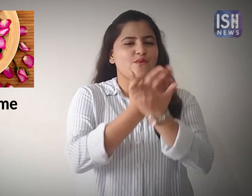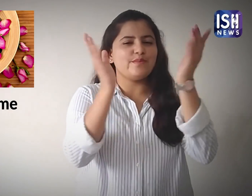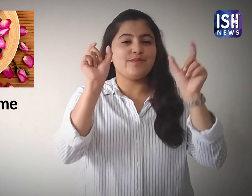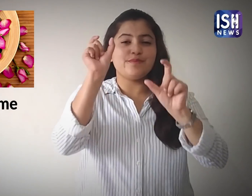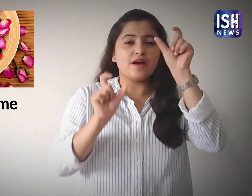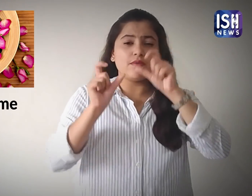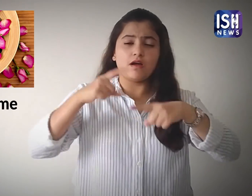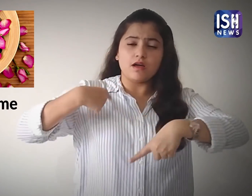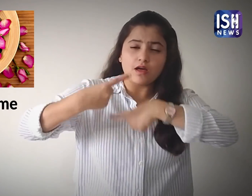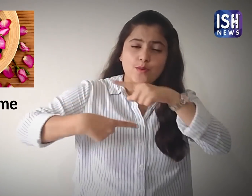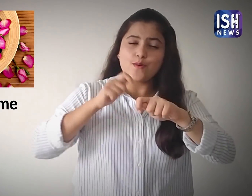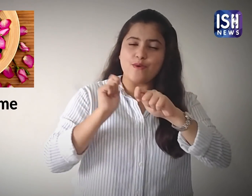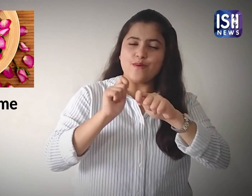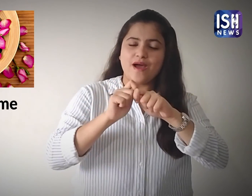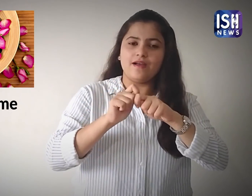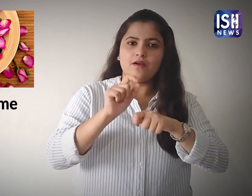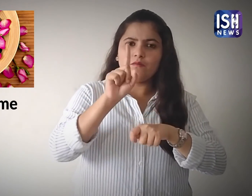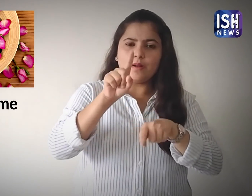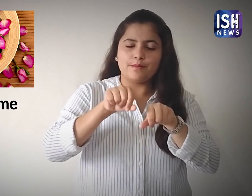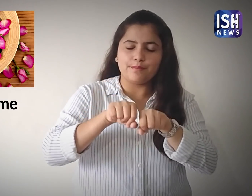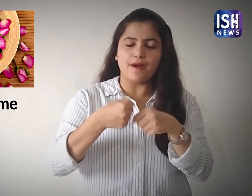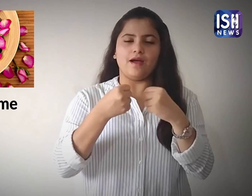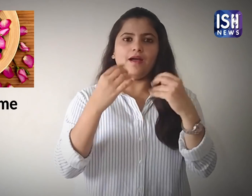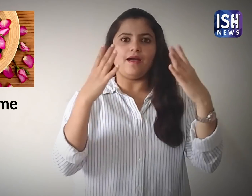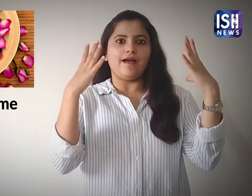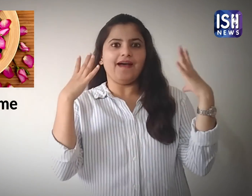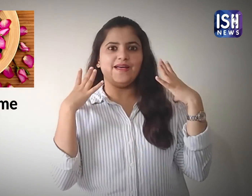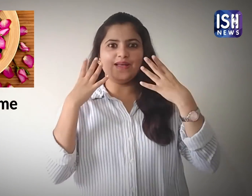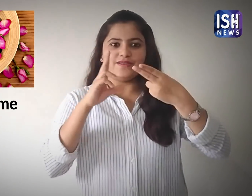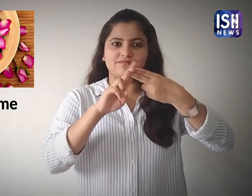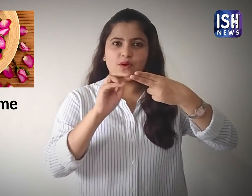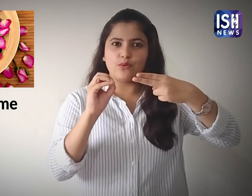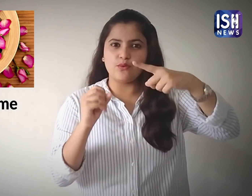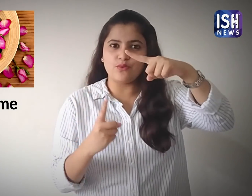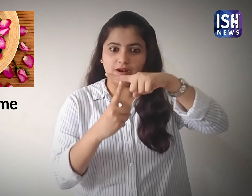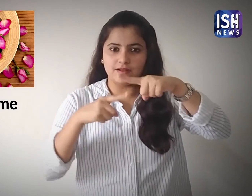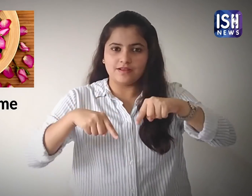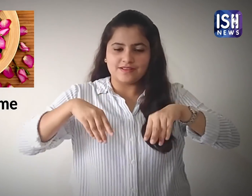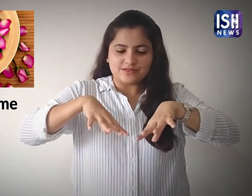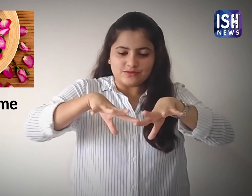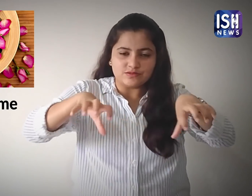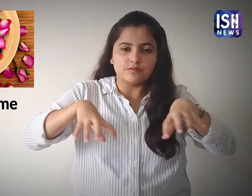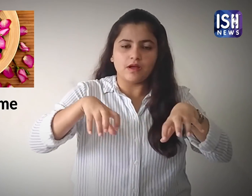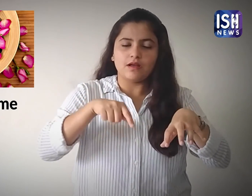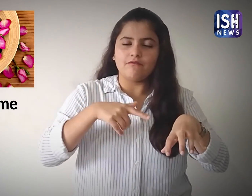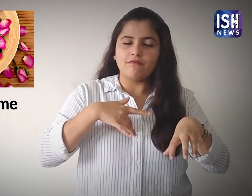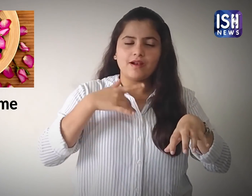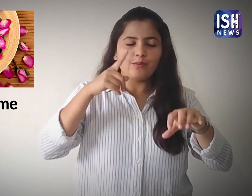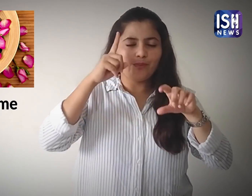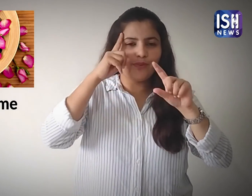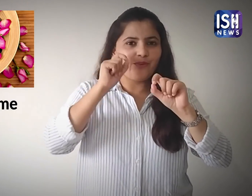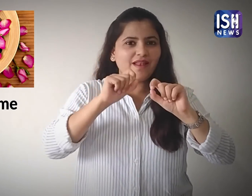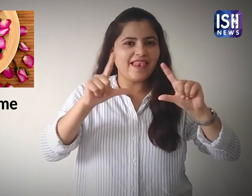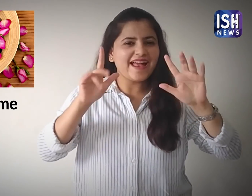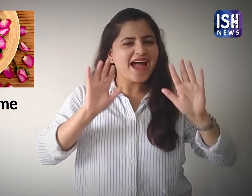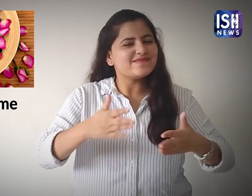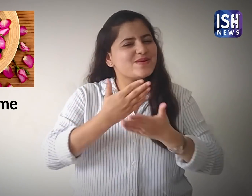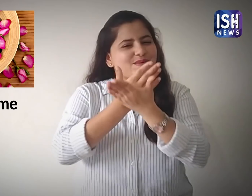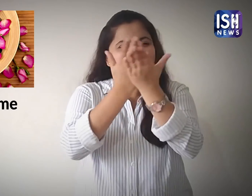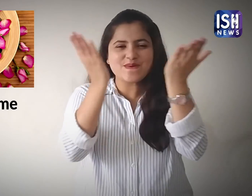Foot spa is one way of pampering our feet after all the heavy work that we do every day.